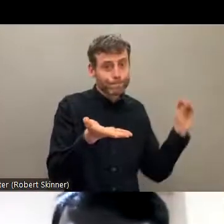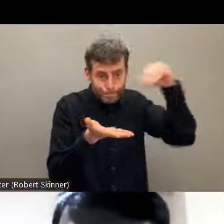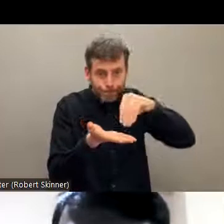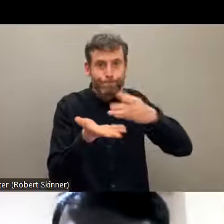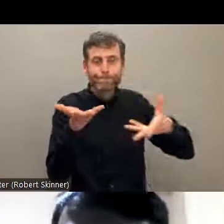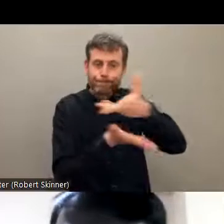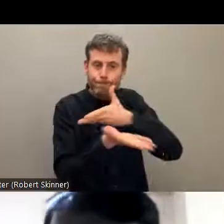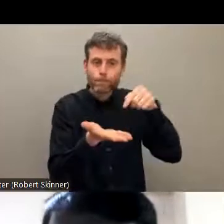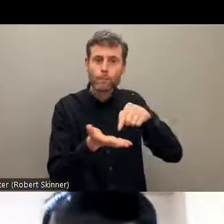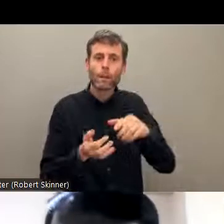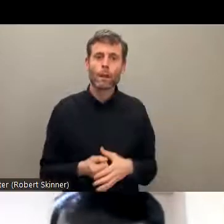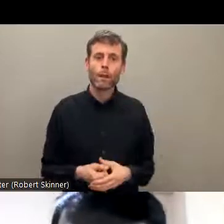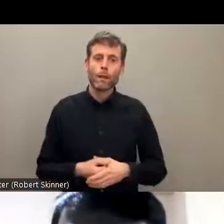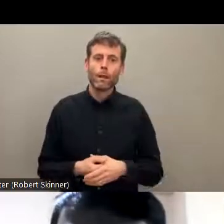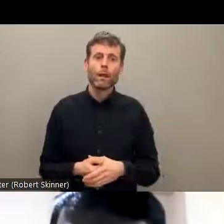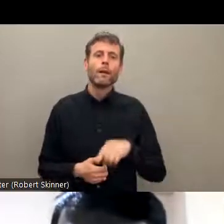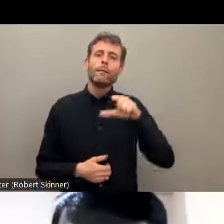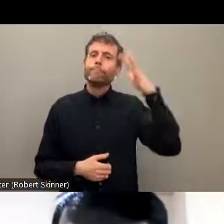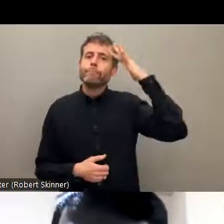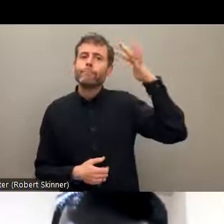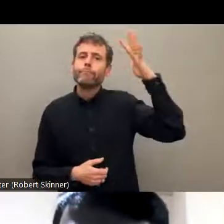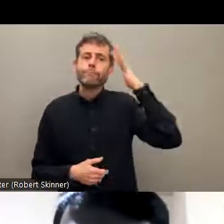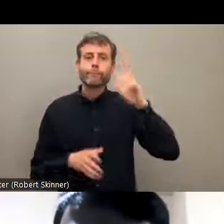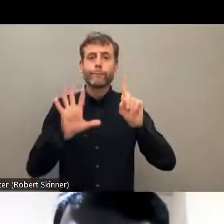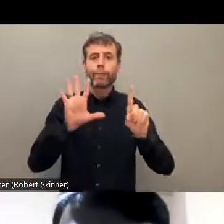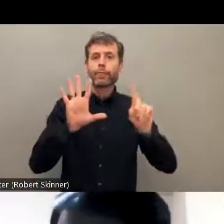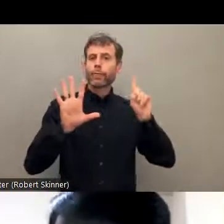we talk about the leaving no one behind, but have we